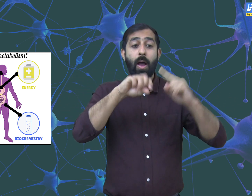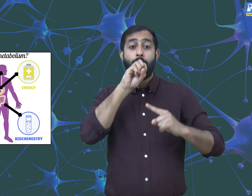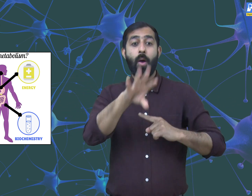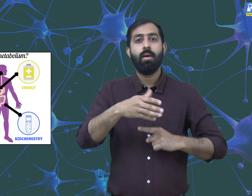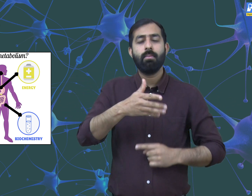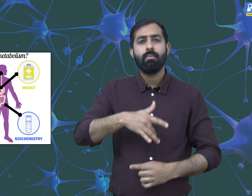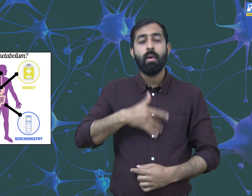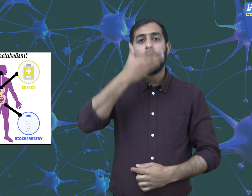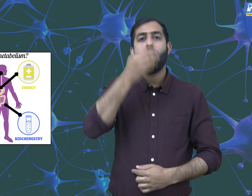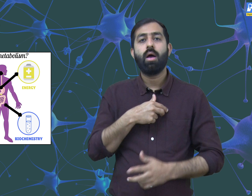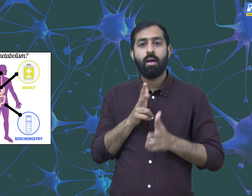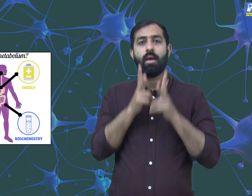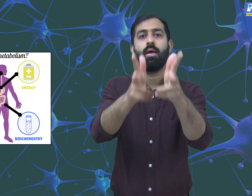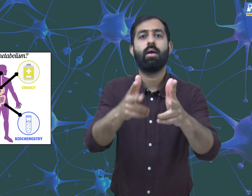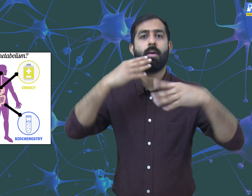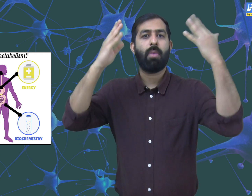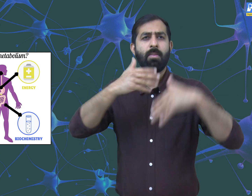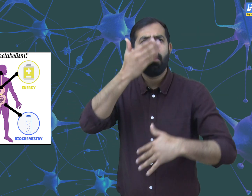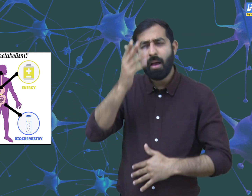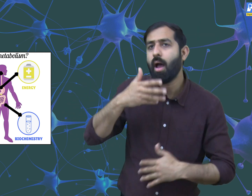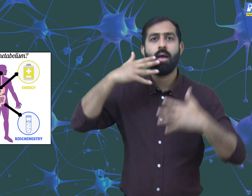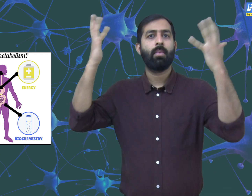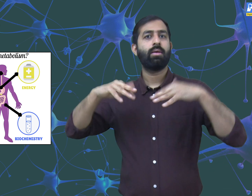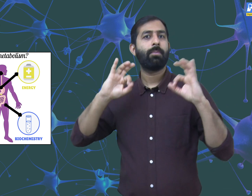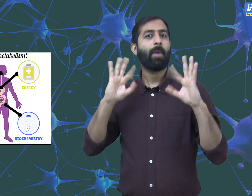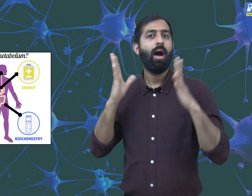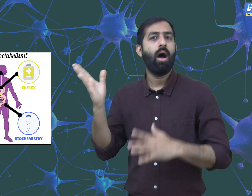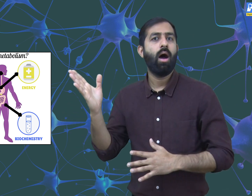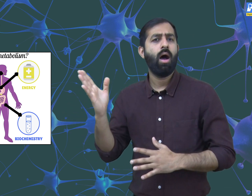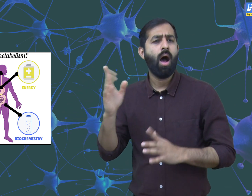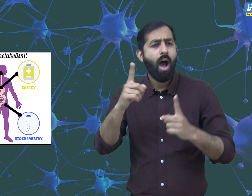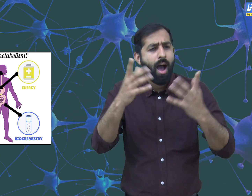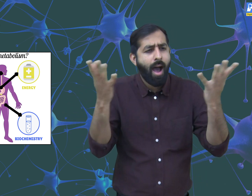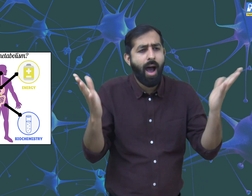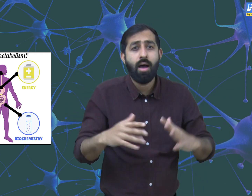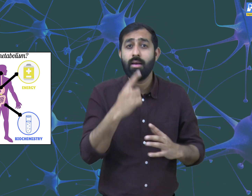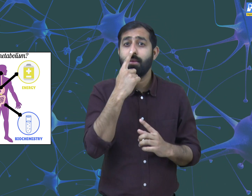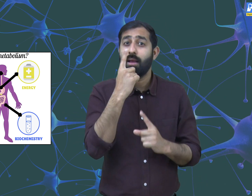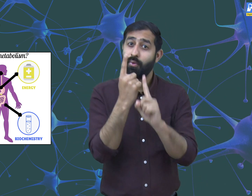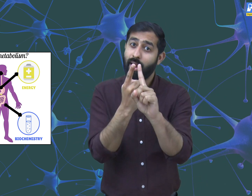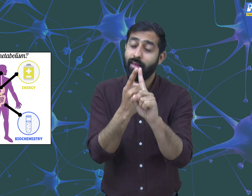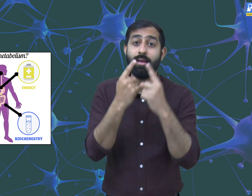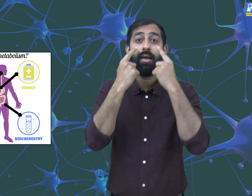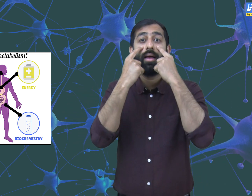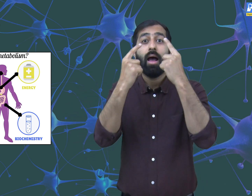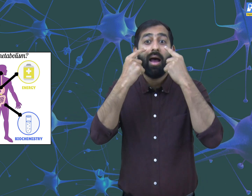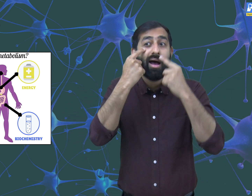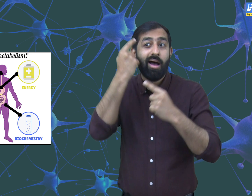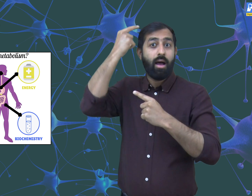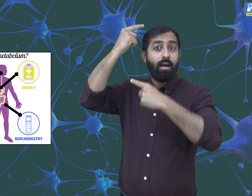through the chemical processes which happens inside our body. All the organs of our body